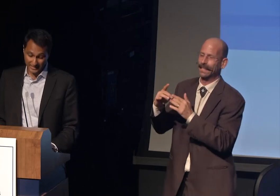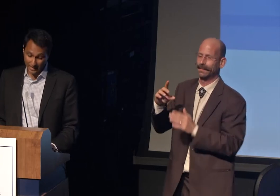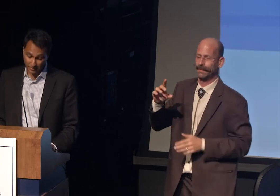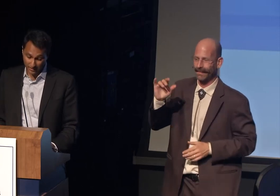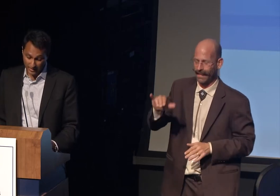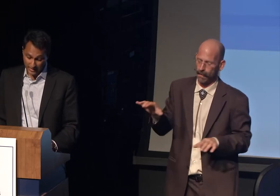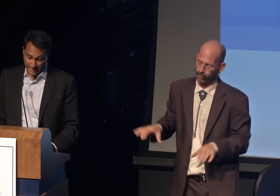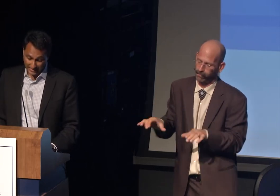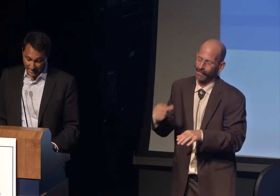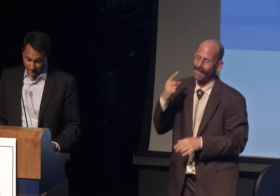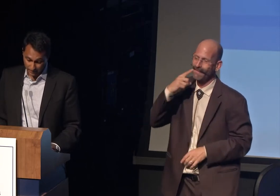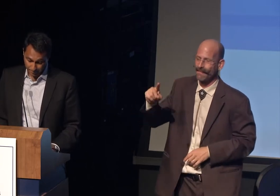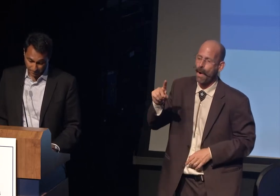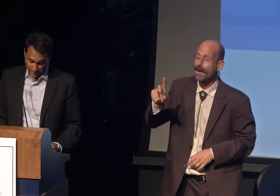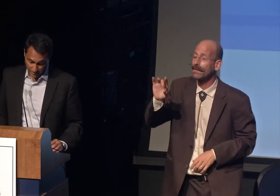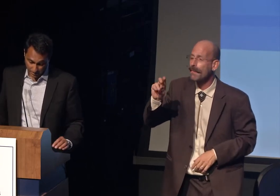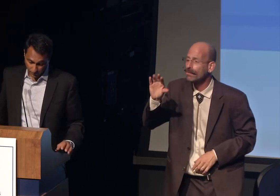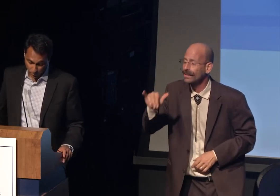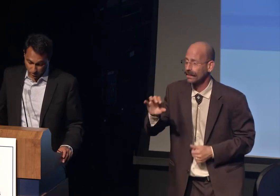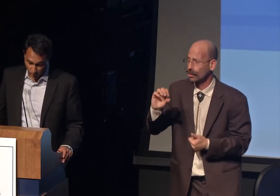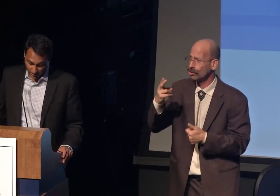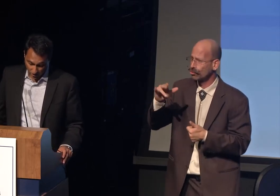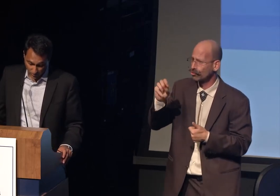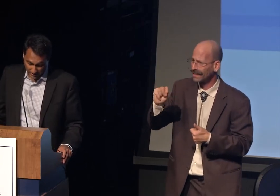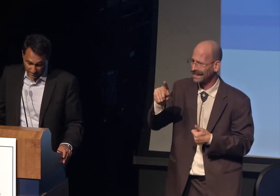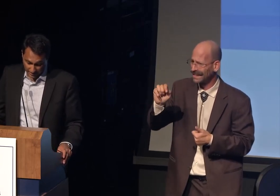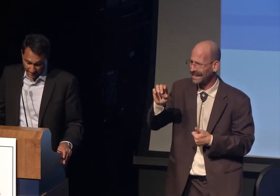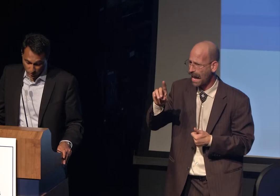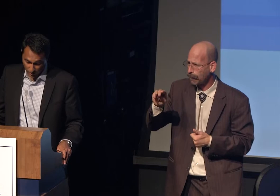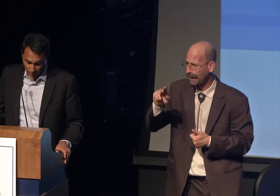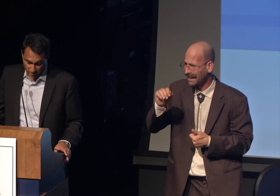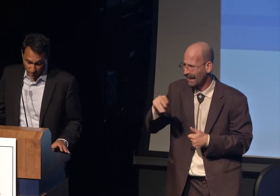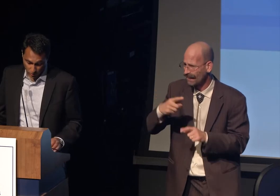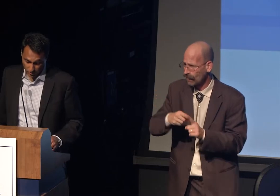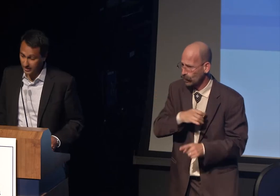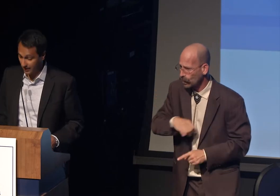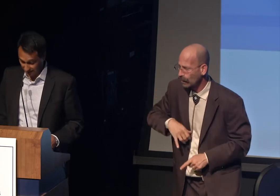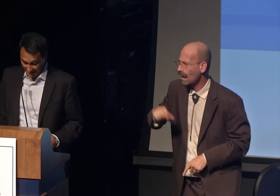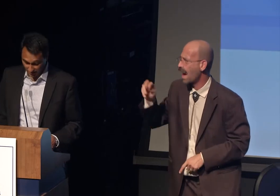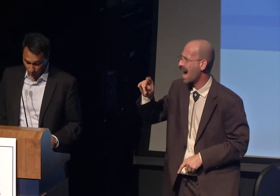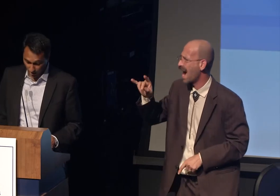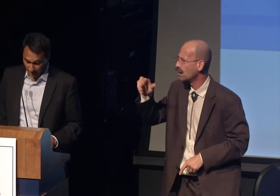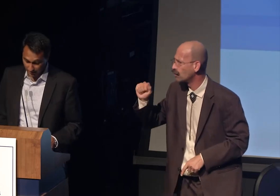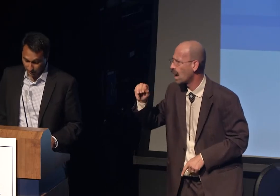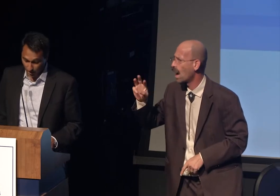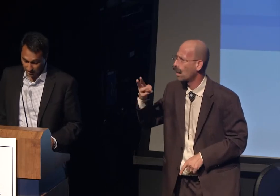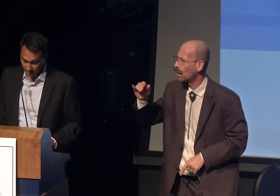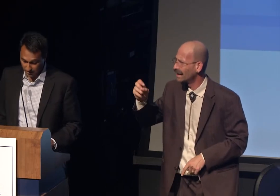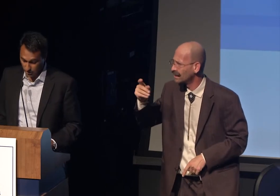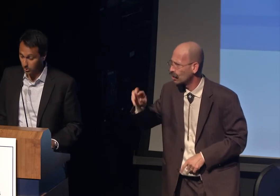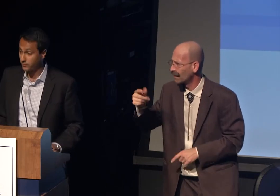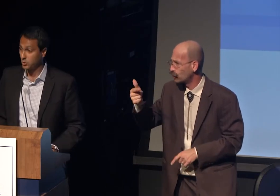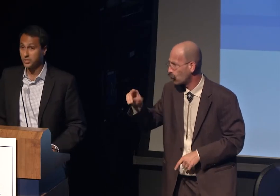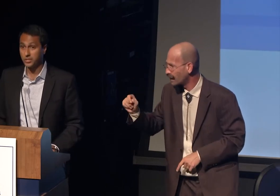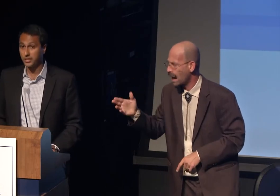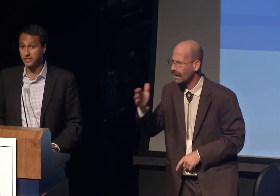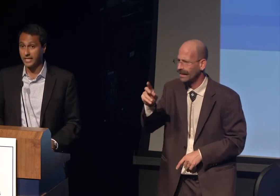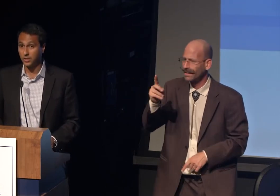Chris Stedman at Yale, Varon Soni at USC, Andria Wisler at Georgetown, Daniel Roth, at the Partes Institute of Jewish Studies.